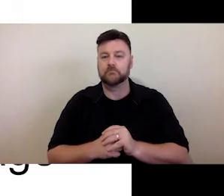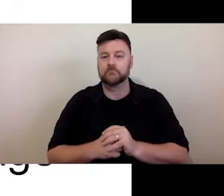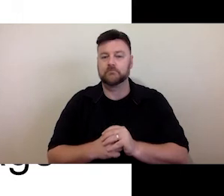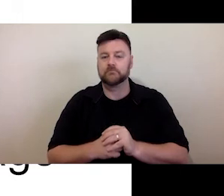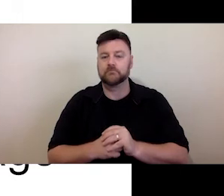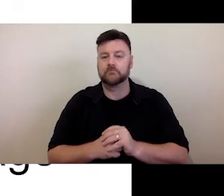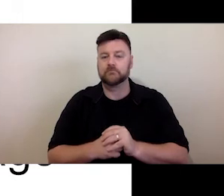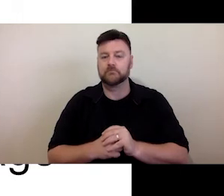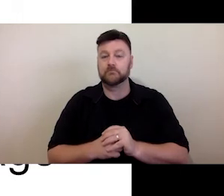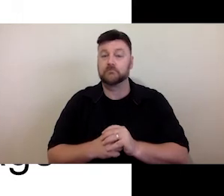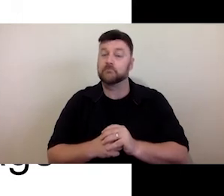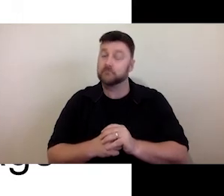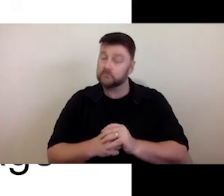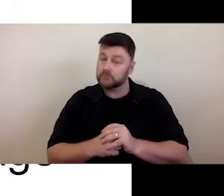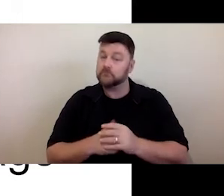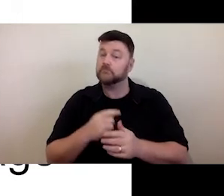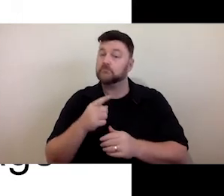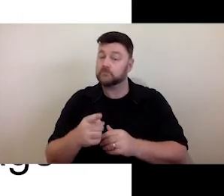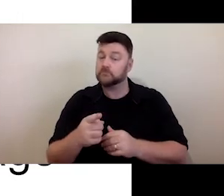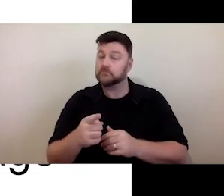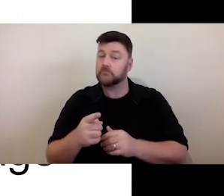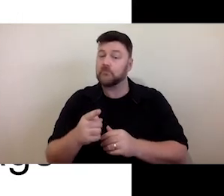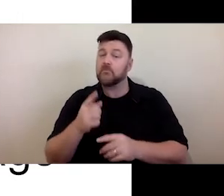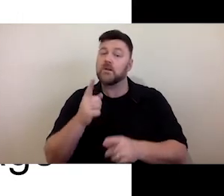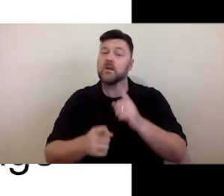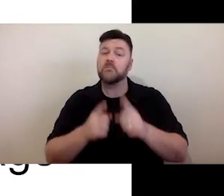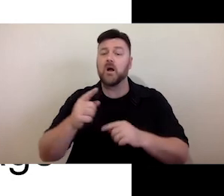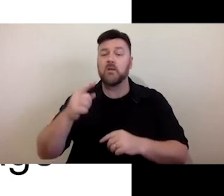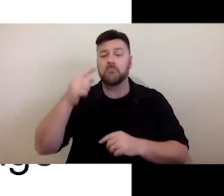features, people are going to come. Well, unfortunately, it doesn't